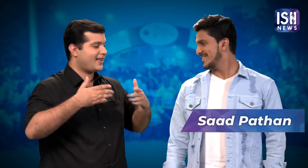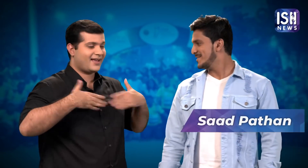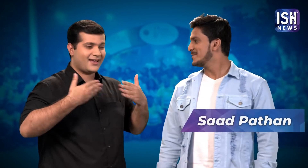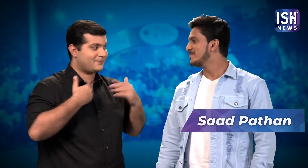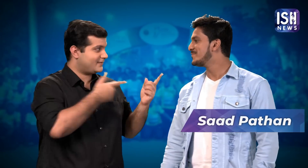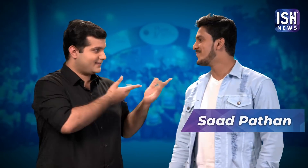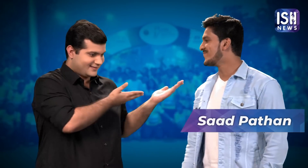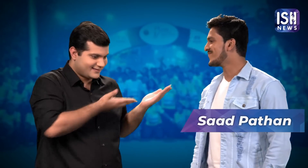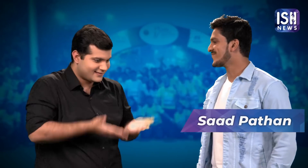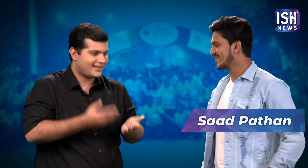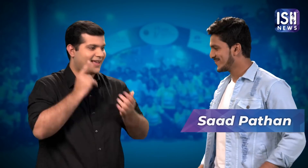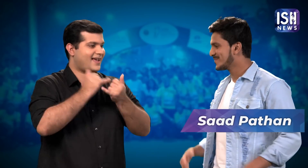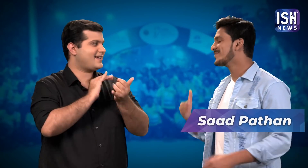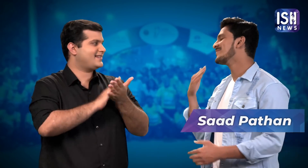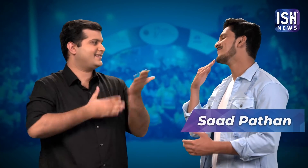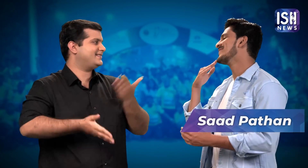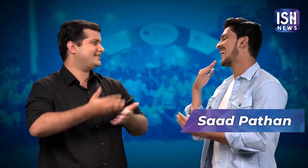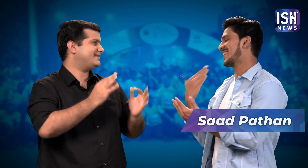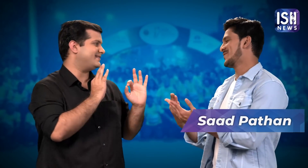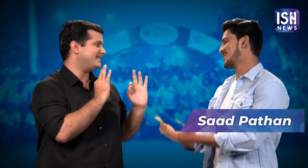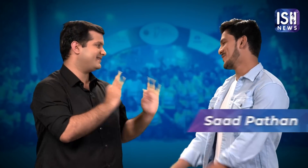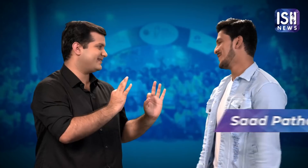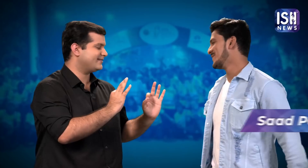I am happy that you have come to ISH. Thank you!